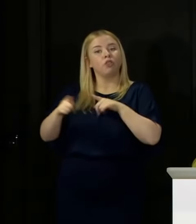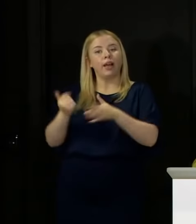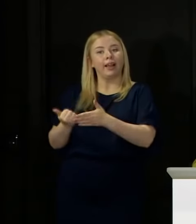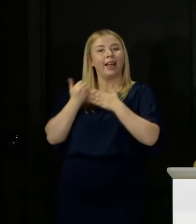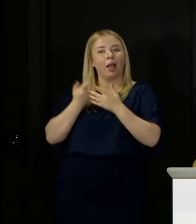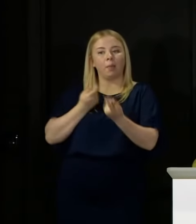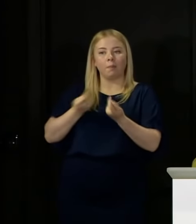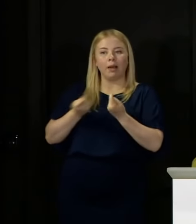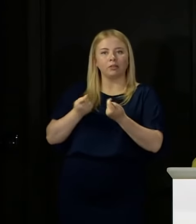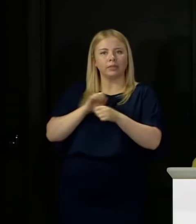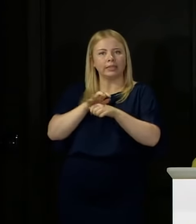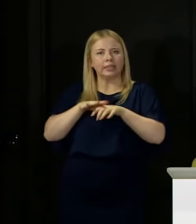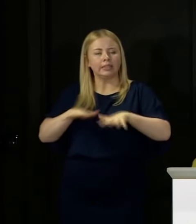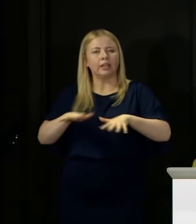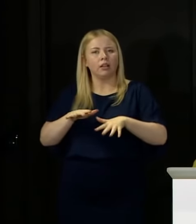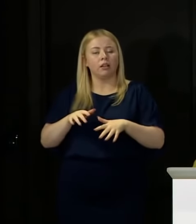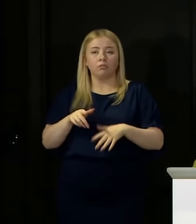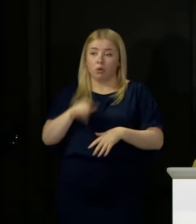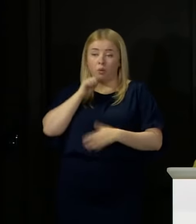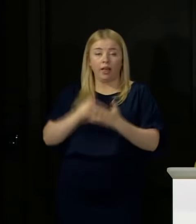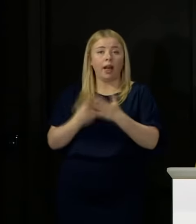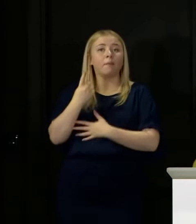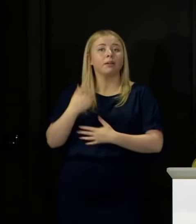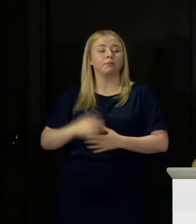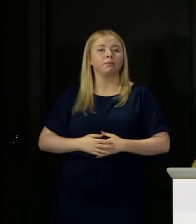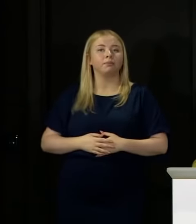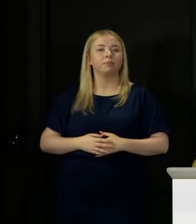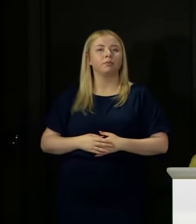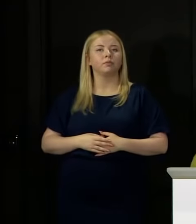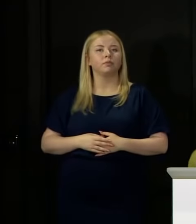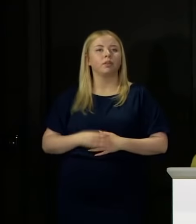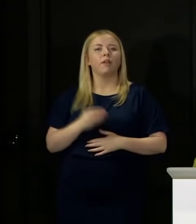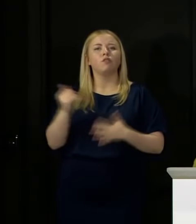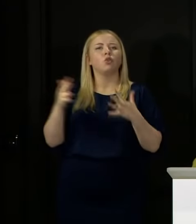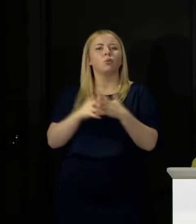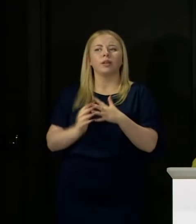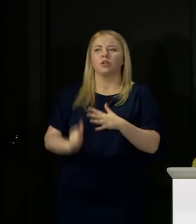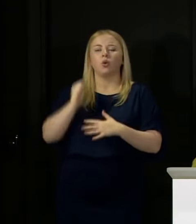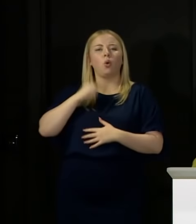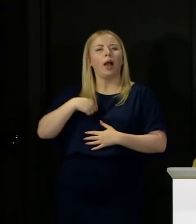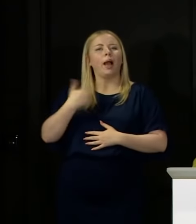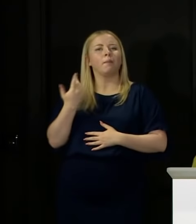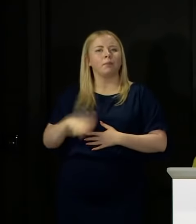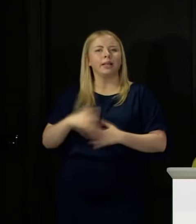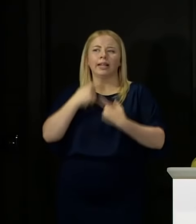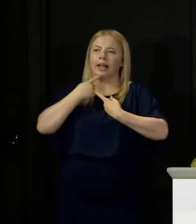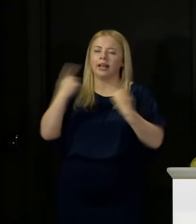And I, a couple of weeks ago or thereabouts, announced from this podium some locations